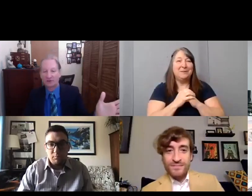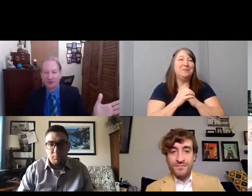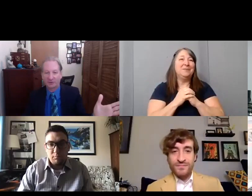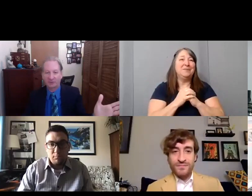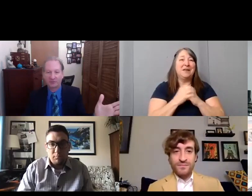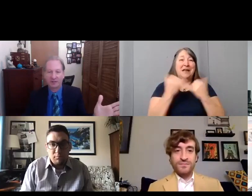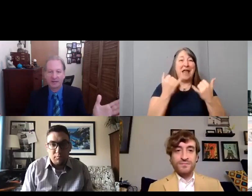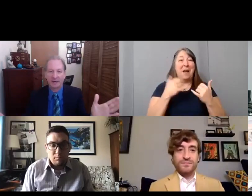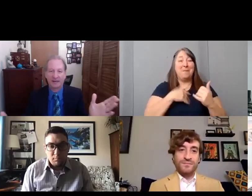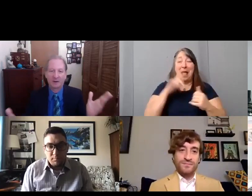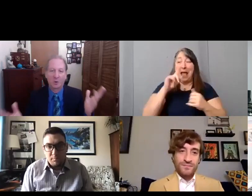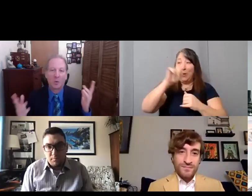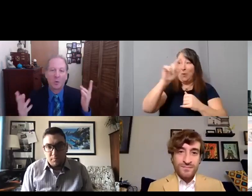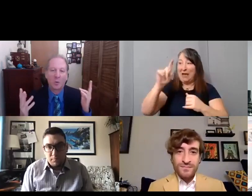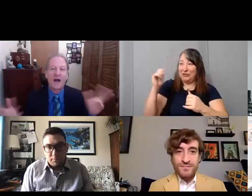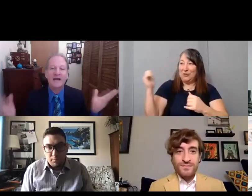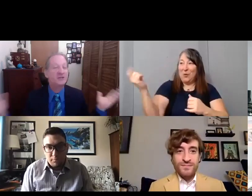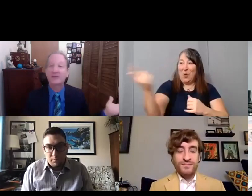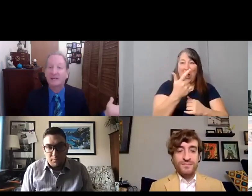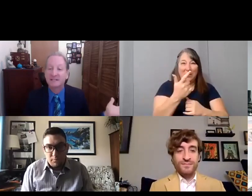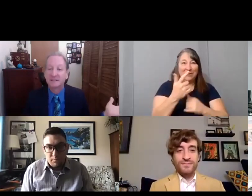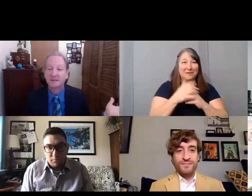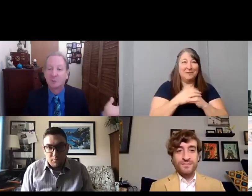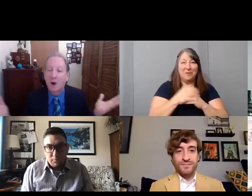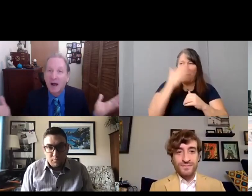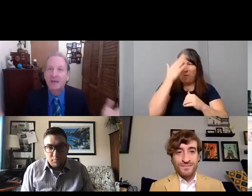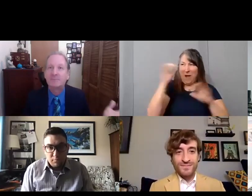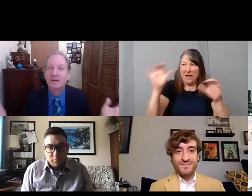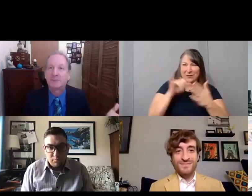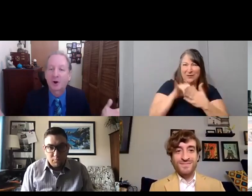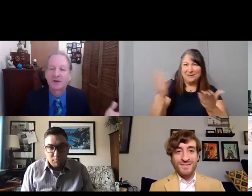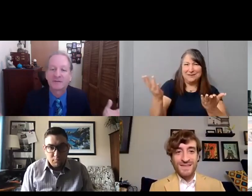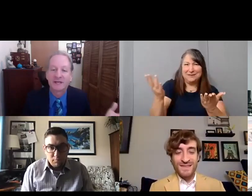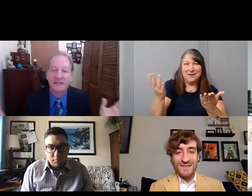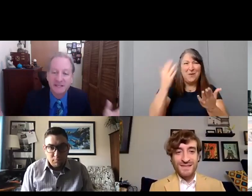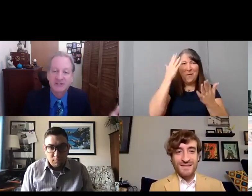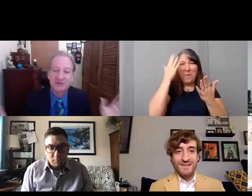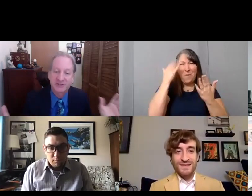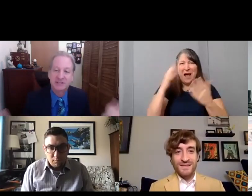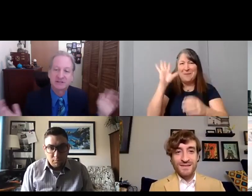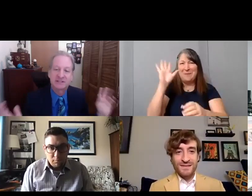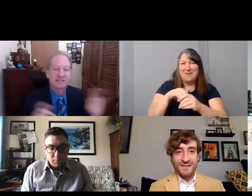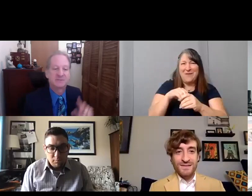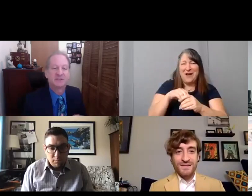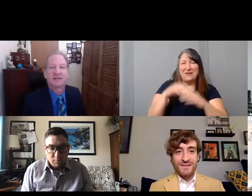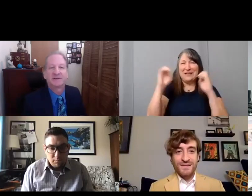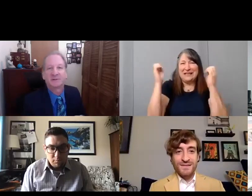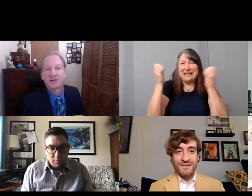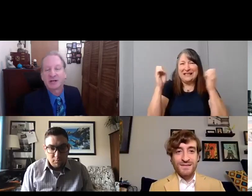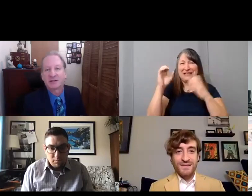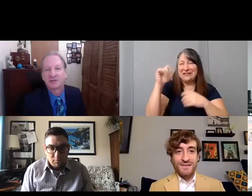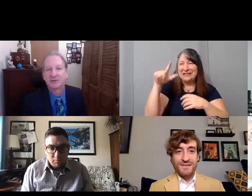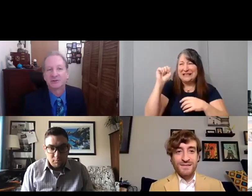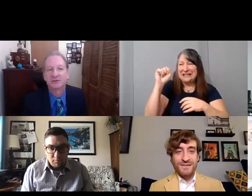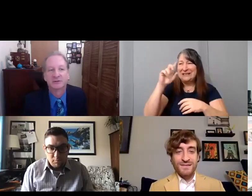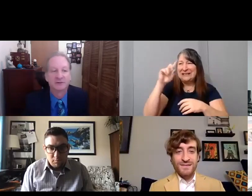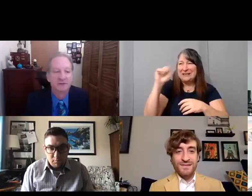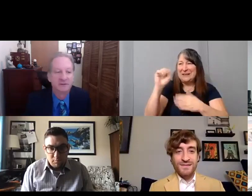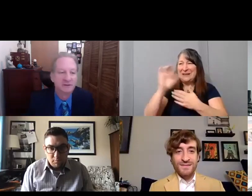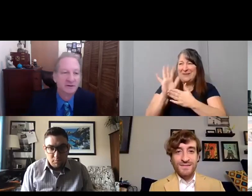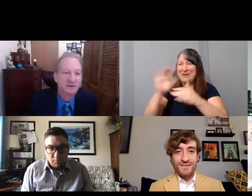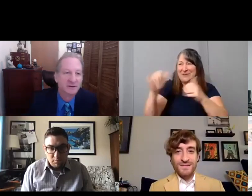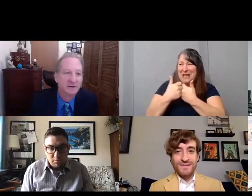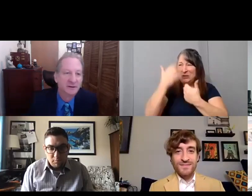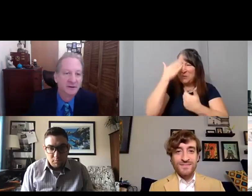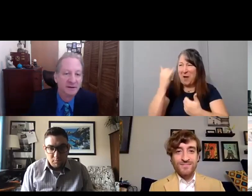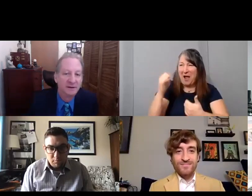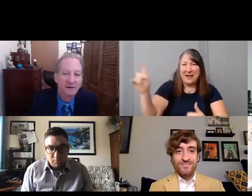Uh why do this? Why be a part of the Easterseals Disability Film Challenge?